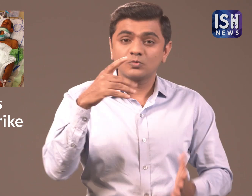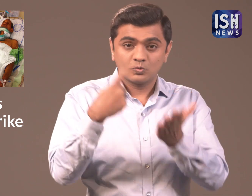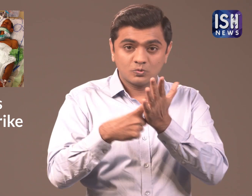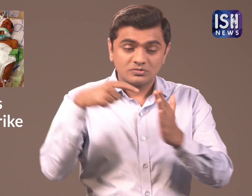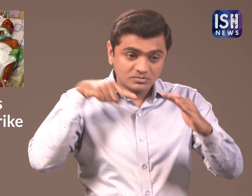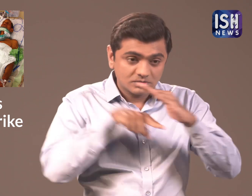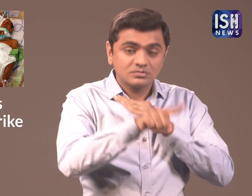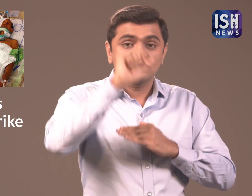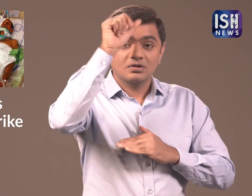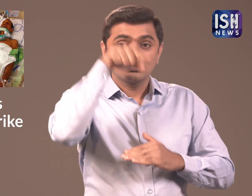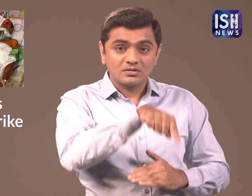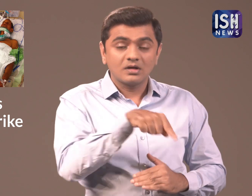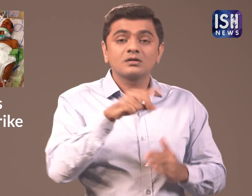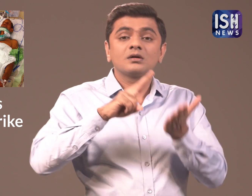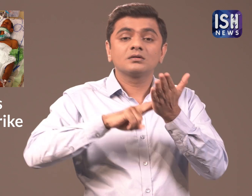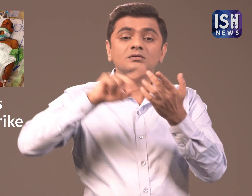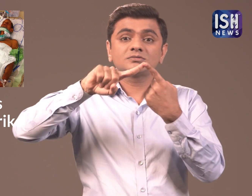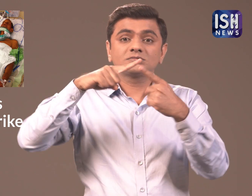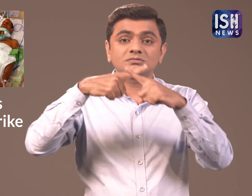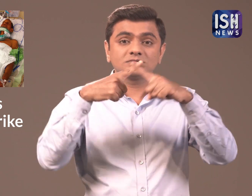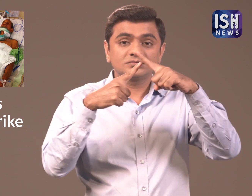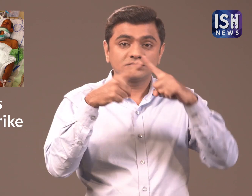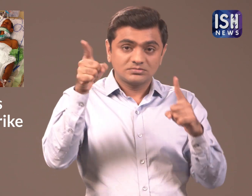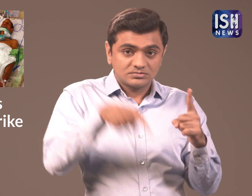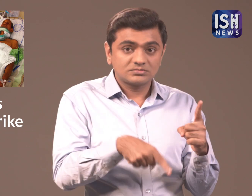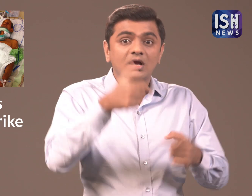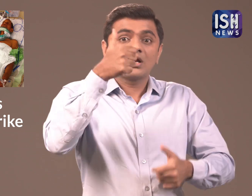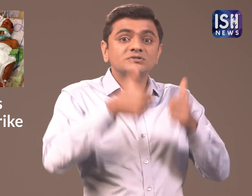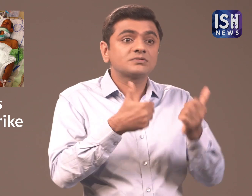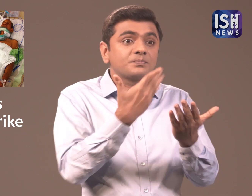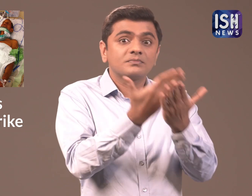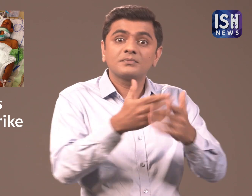The rule says that he will have to appear for the NEXT exam.